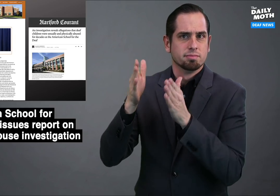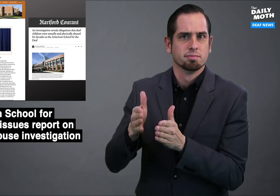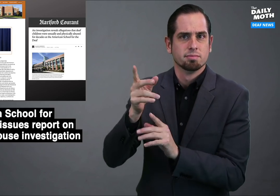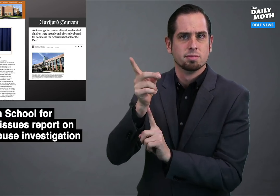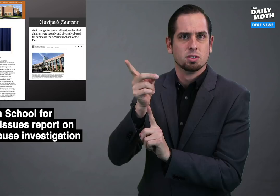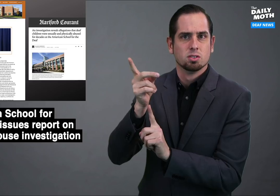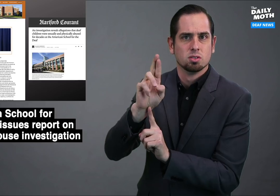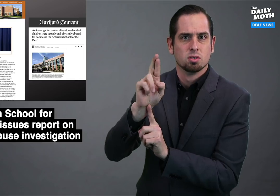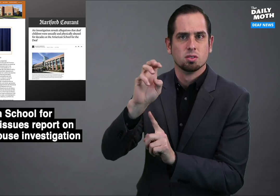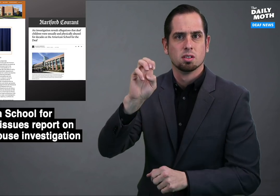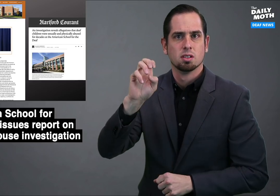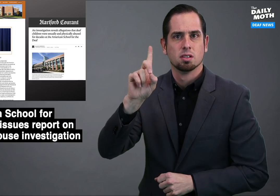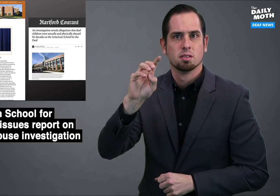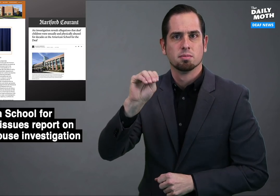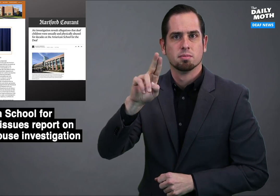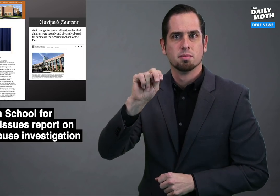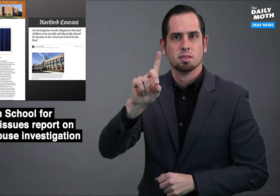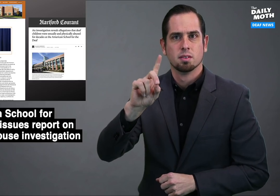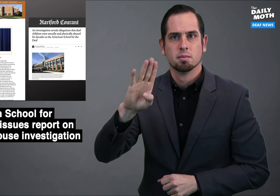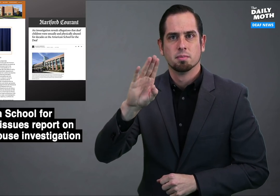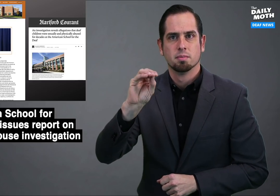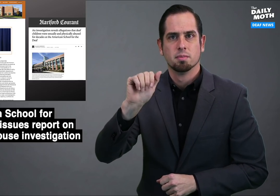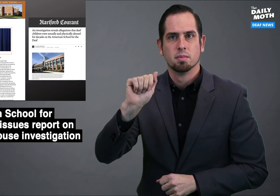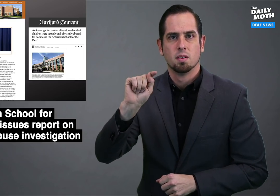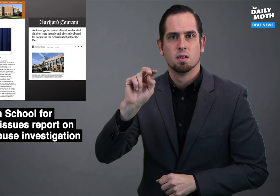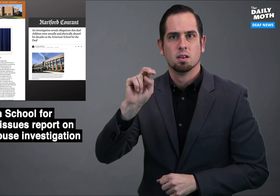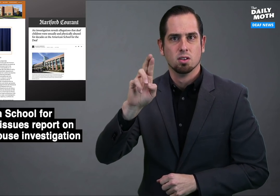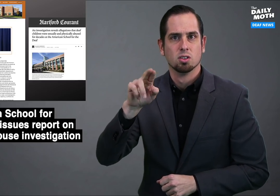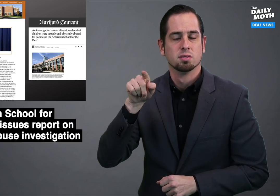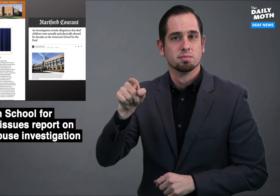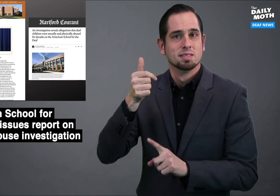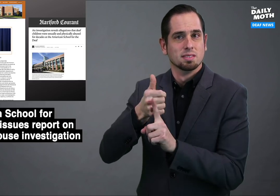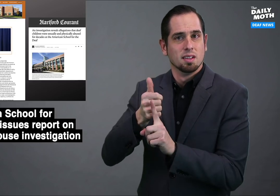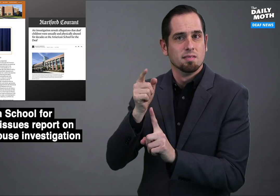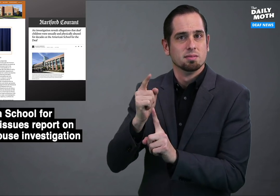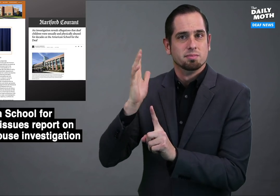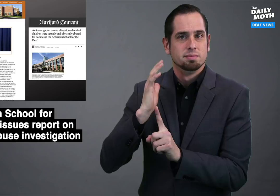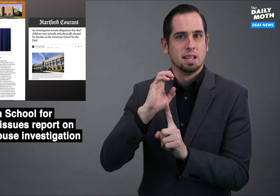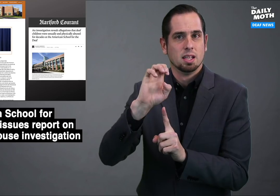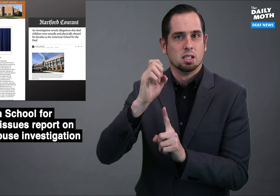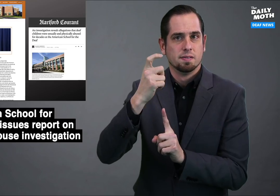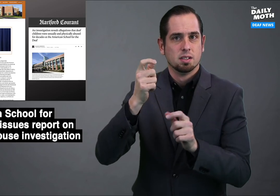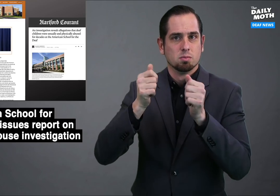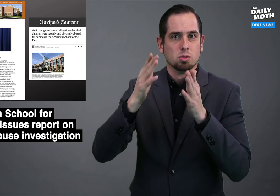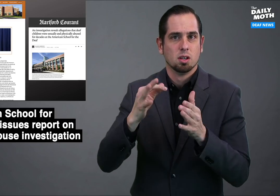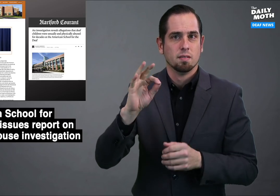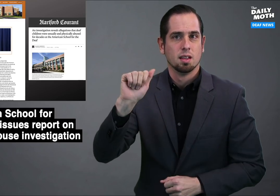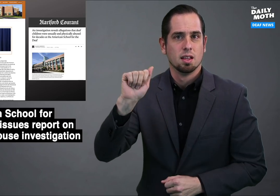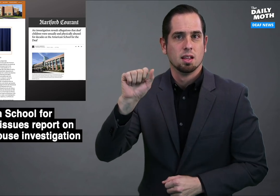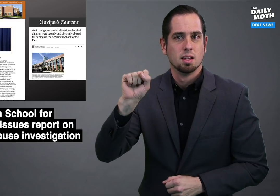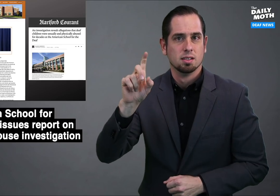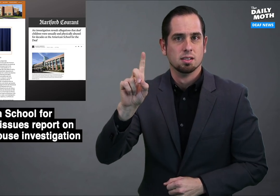Dr. Edmund Boatner, who was the Executive Director of ASD